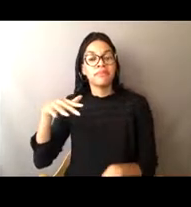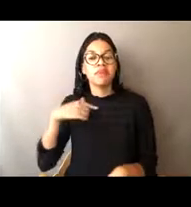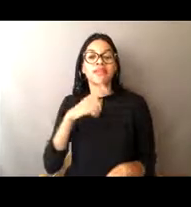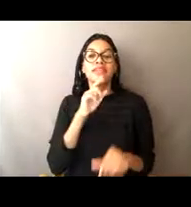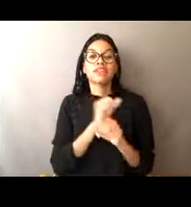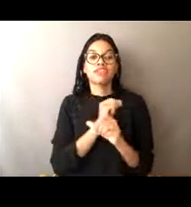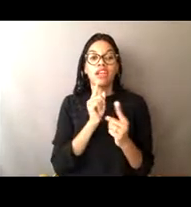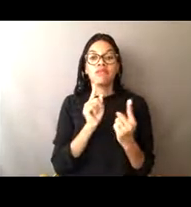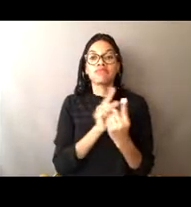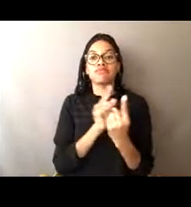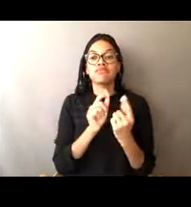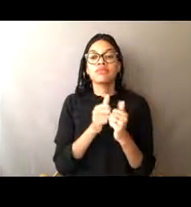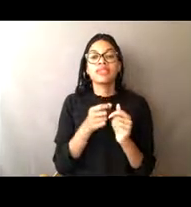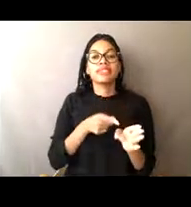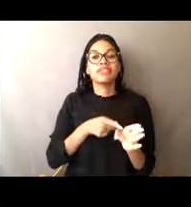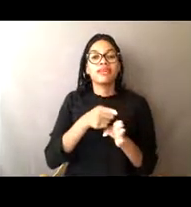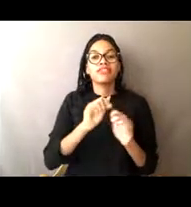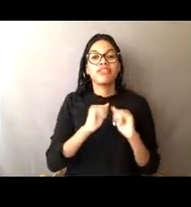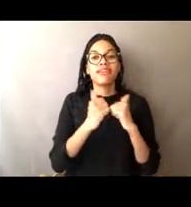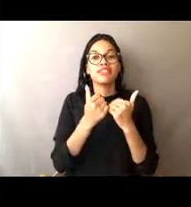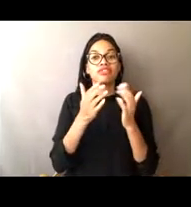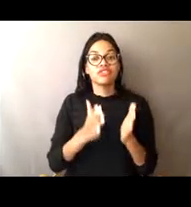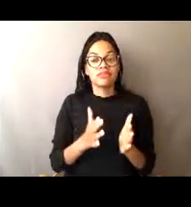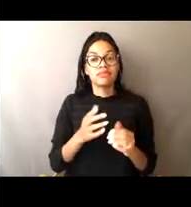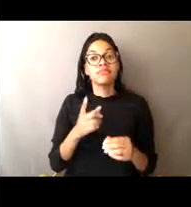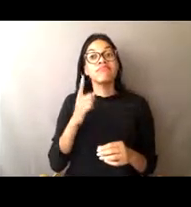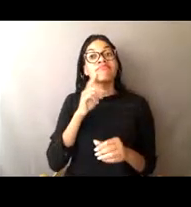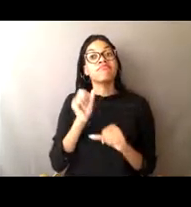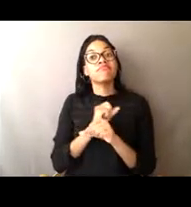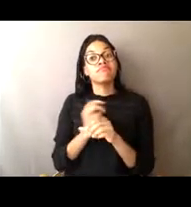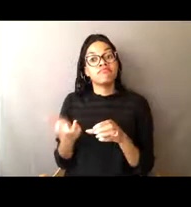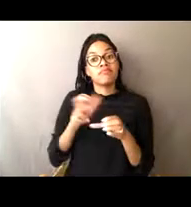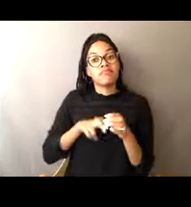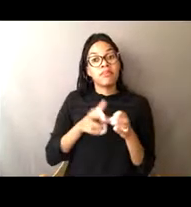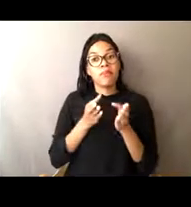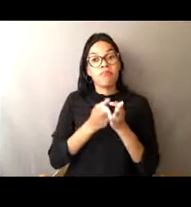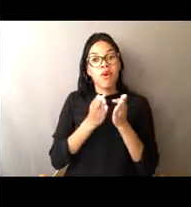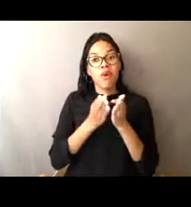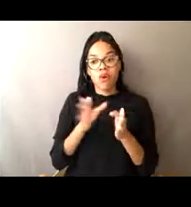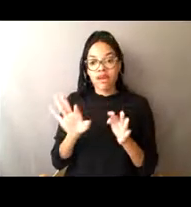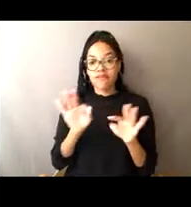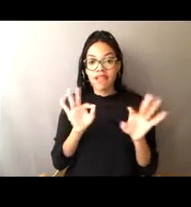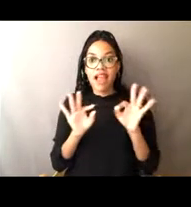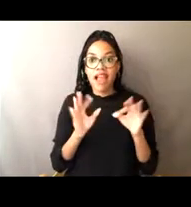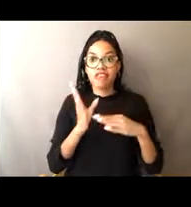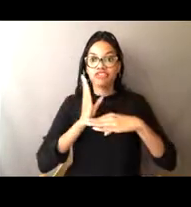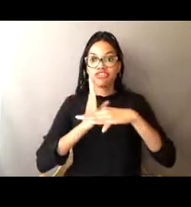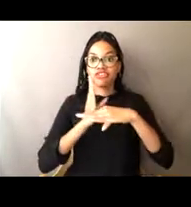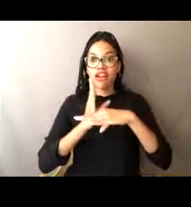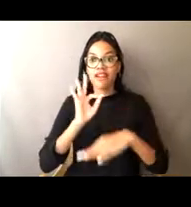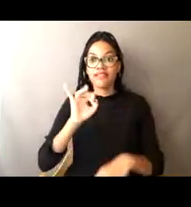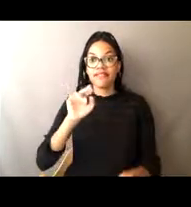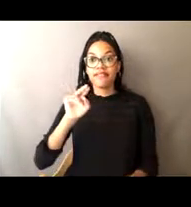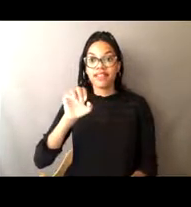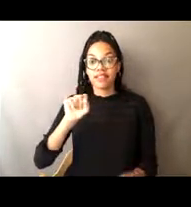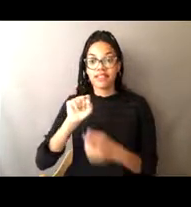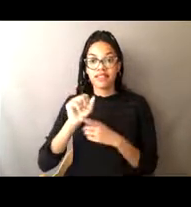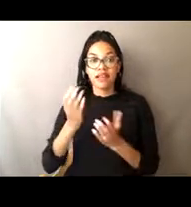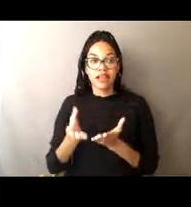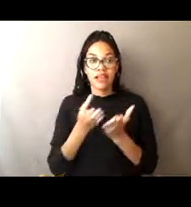because on a boat I had boarded, we found some shark fins, and so I got to turn those over to a NOAA special agent, and that's when I discovered